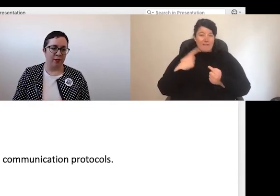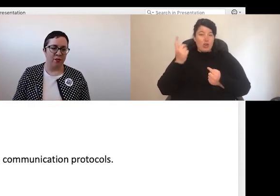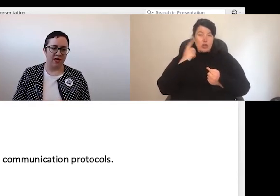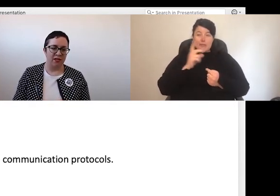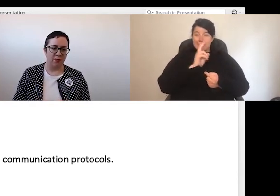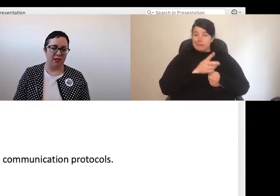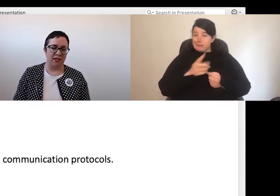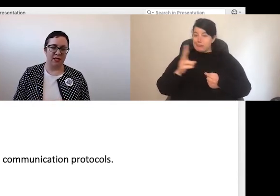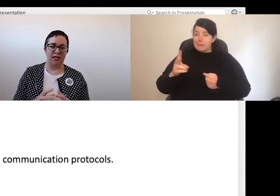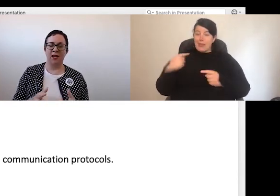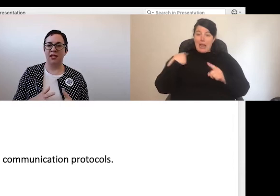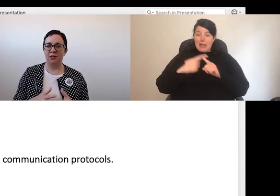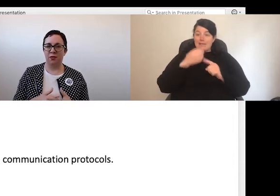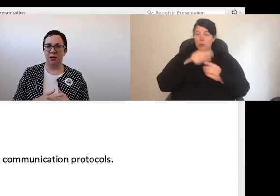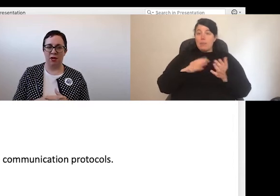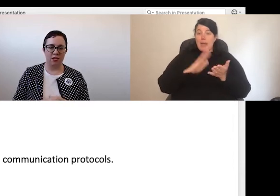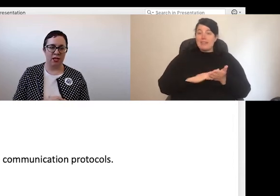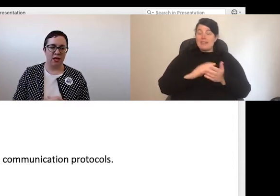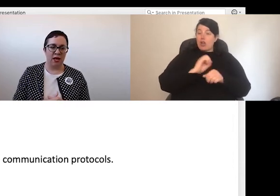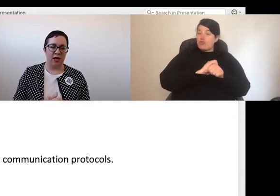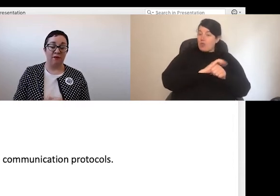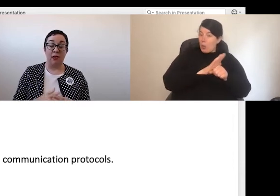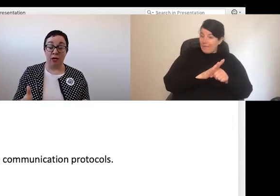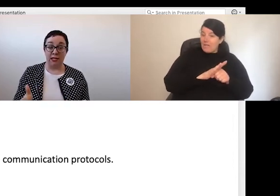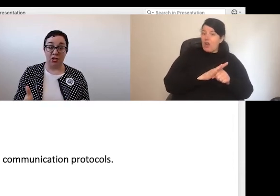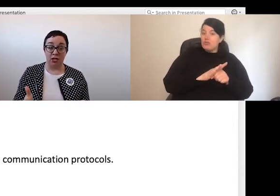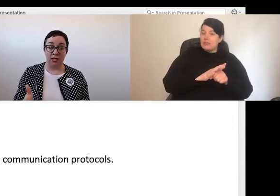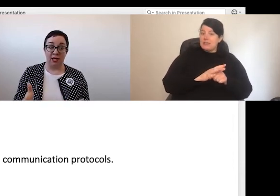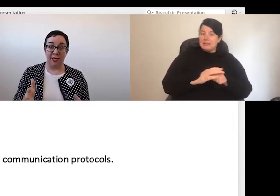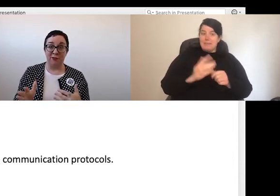the past few months is that C-19 has put a lot of our organisations in a